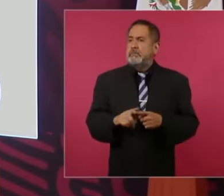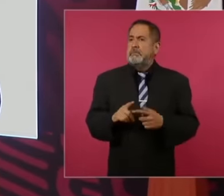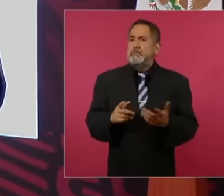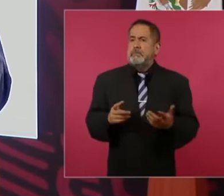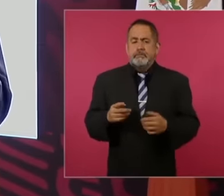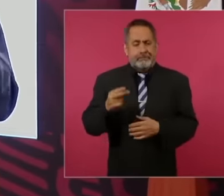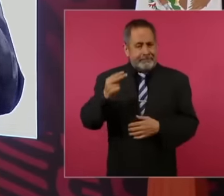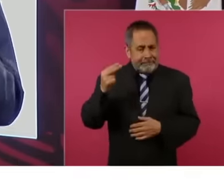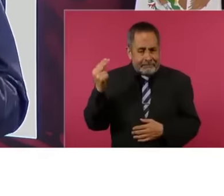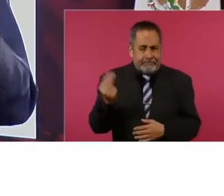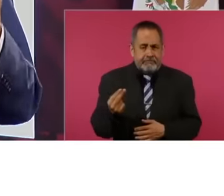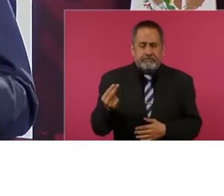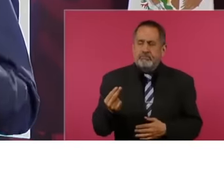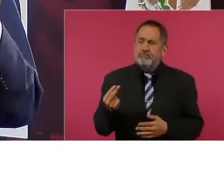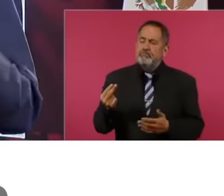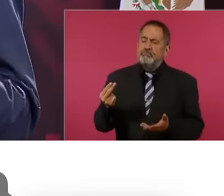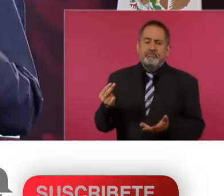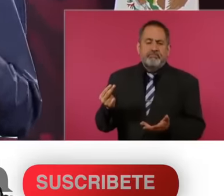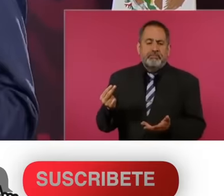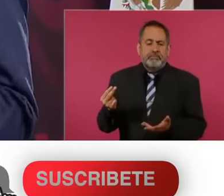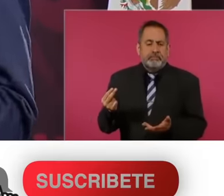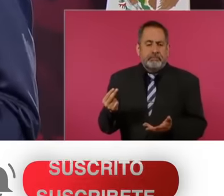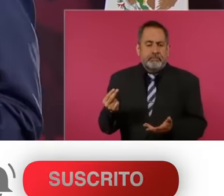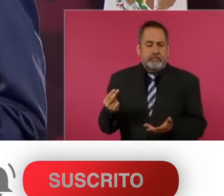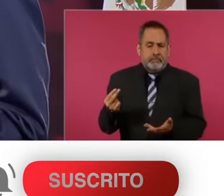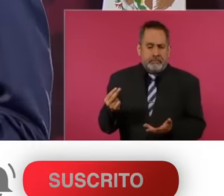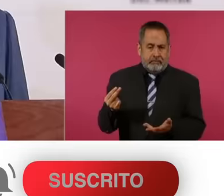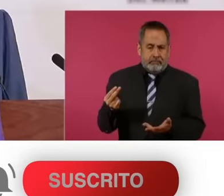there be